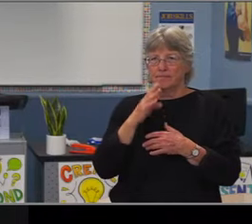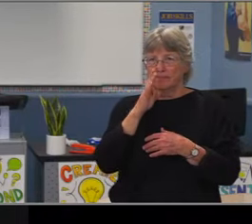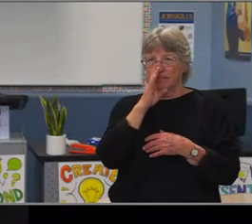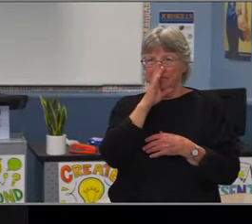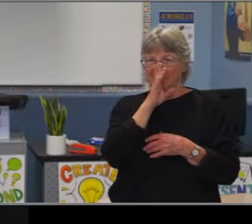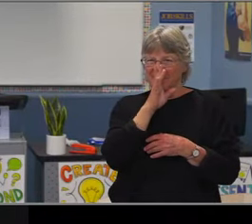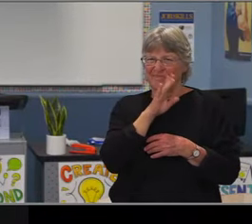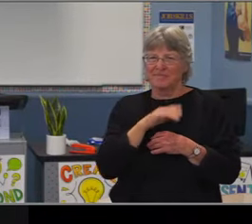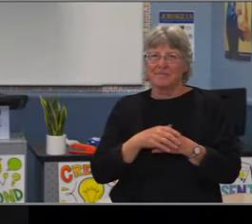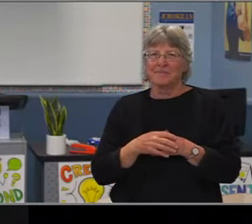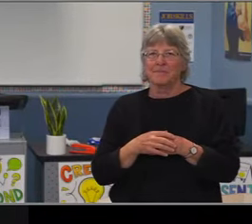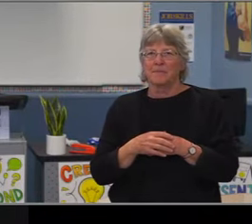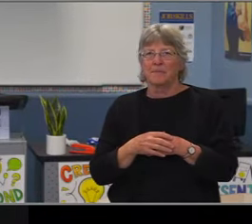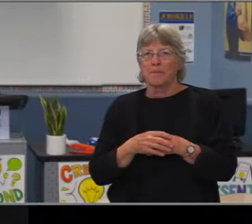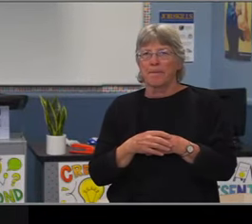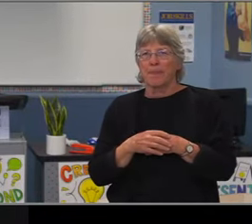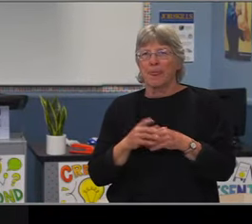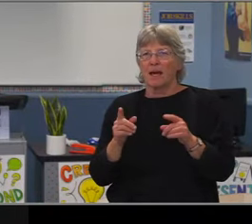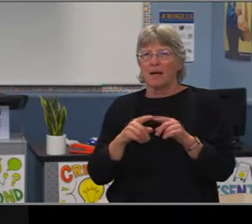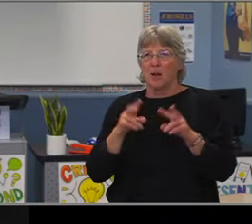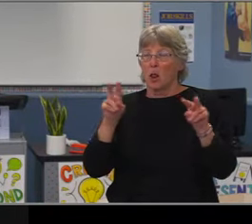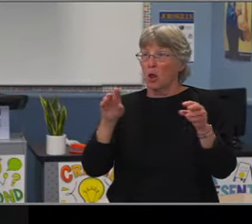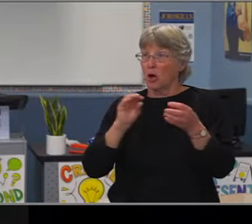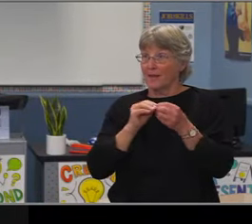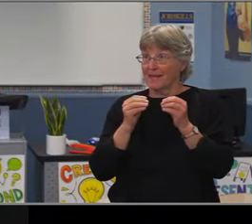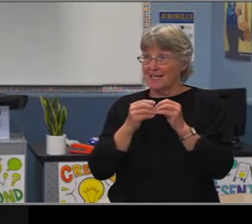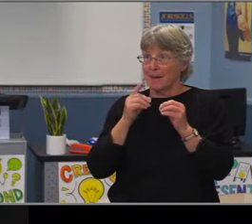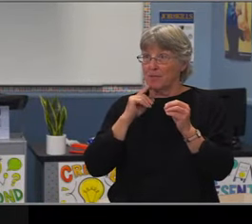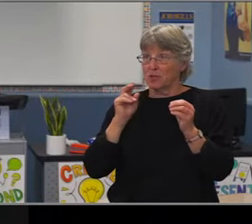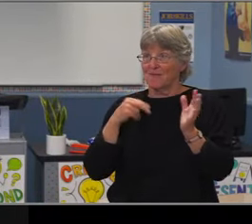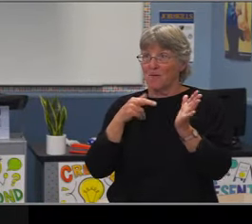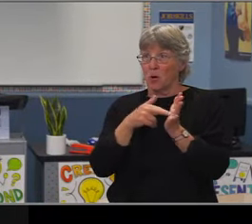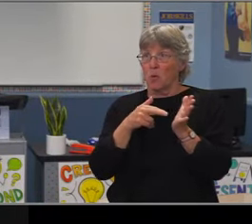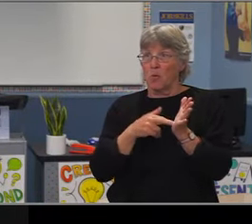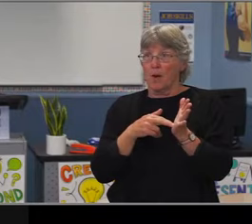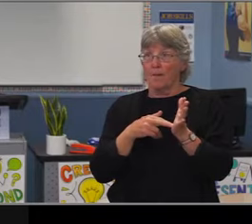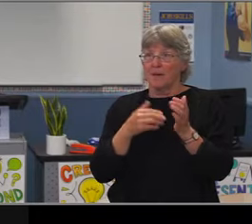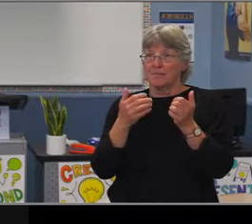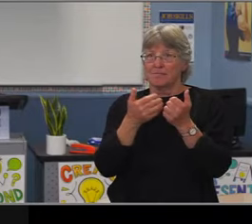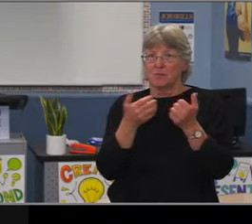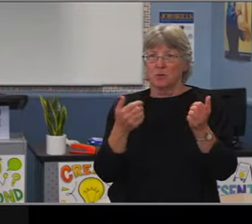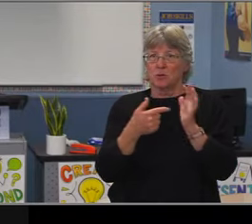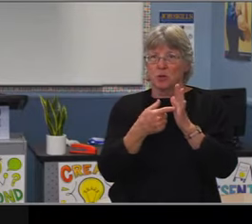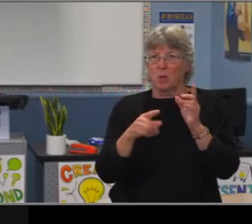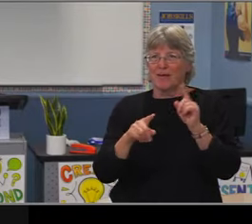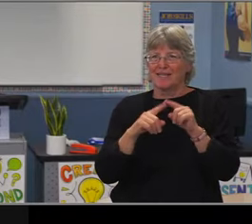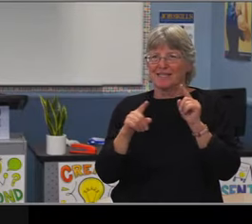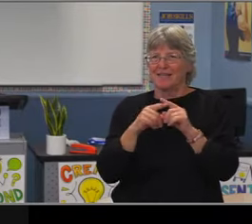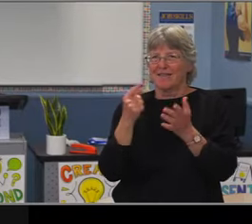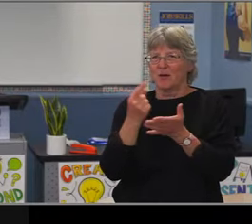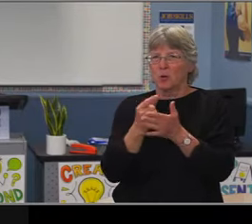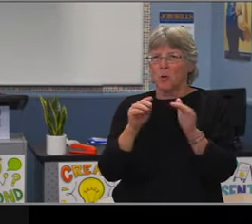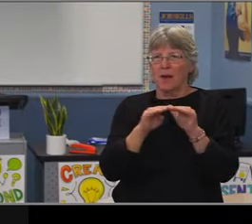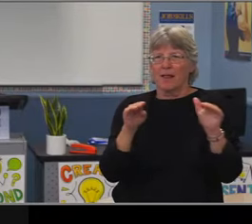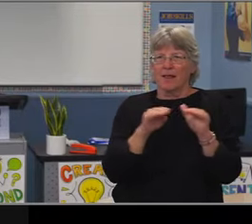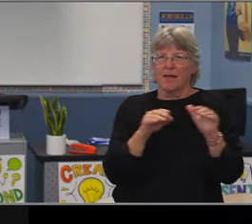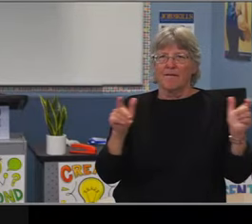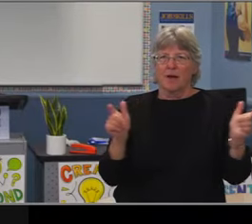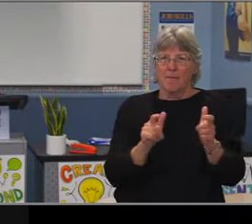Here are the numbers of students that actually expressed interests in the various K-8 programs. So at the high end, Newcomb is the most